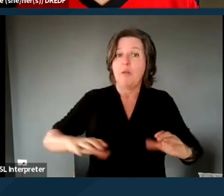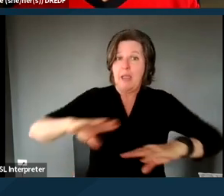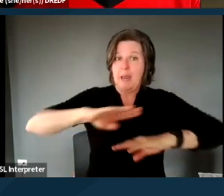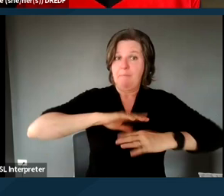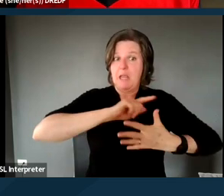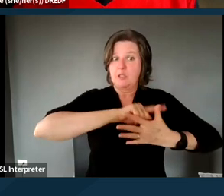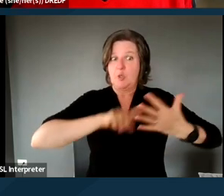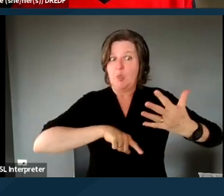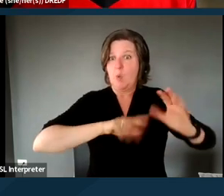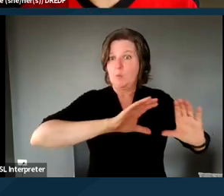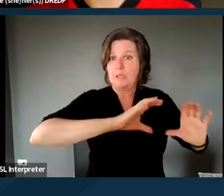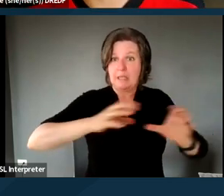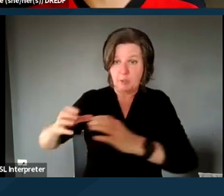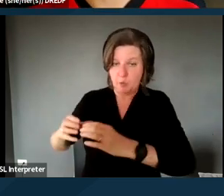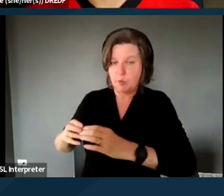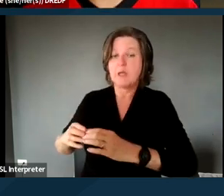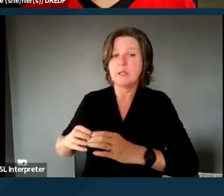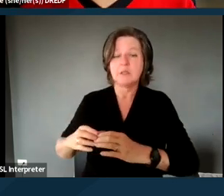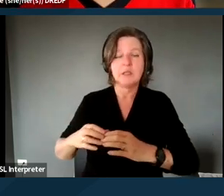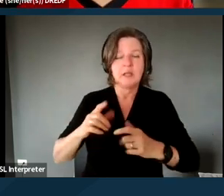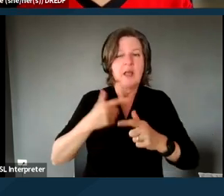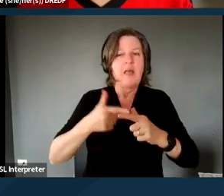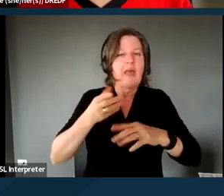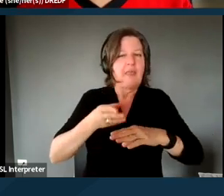yeah, then that increases their chances of being eligible for these services.